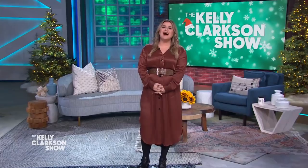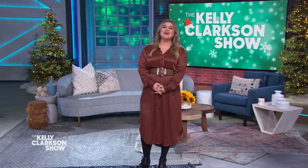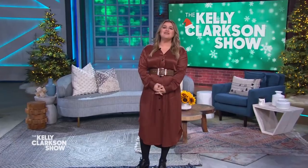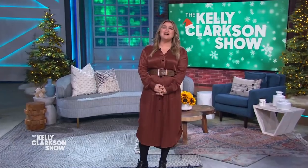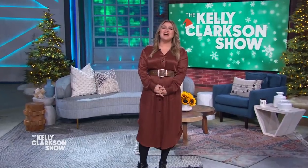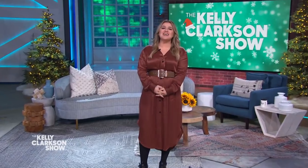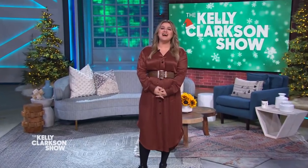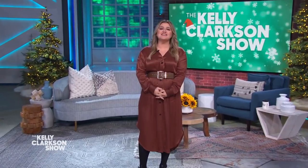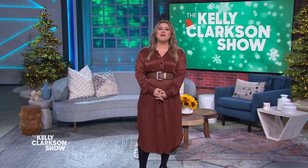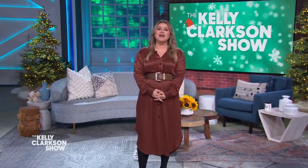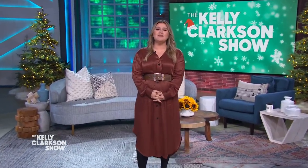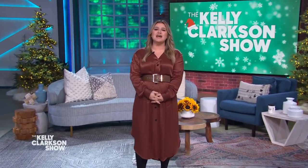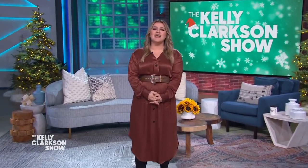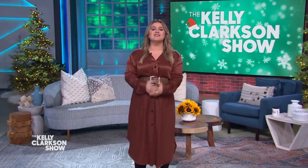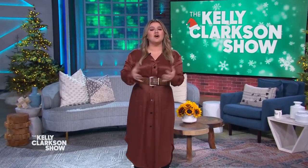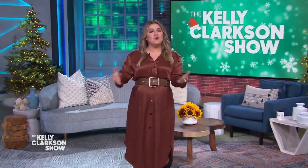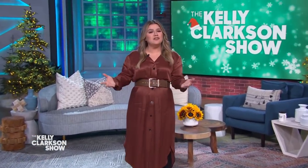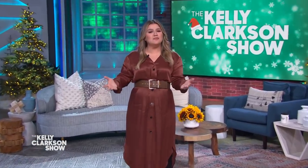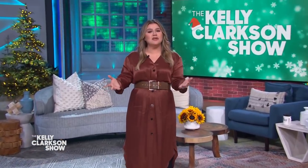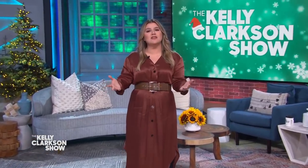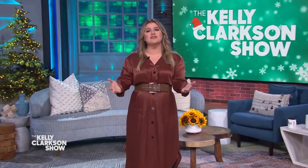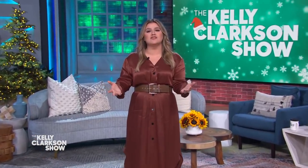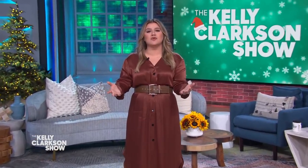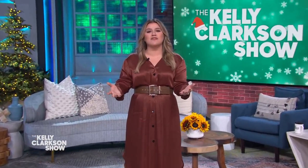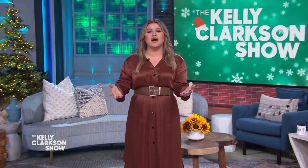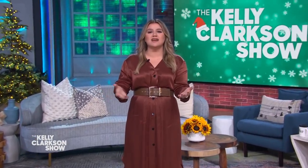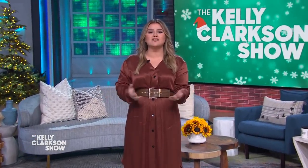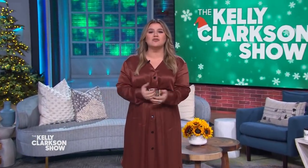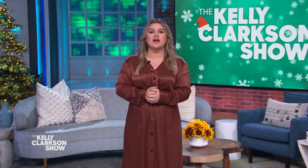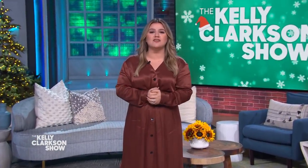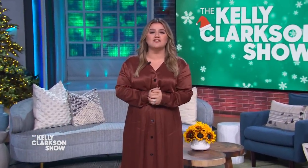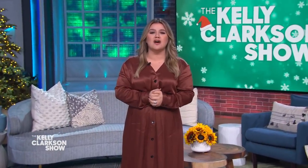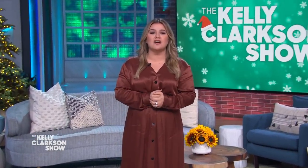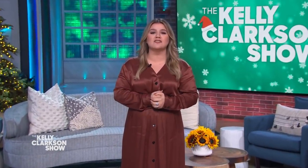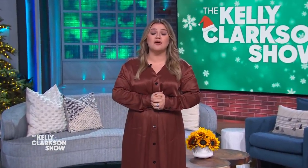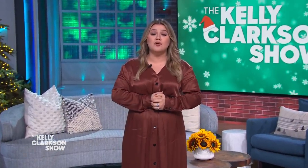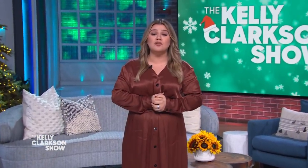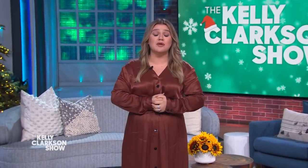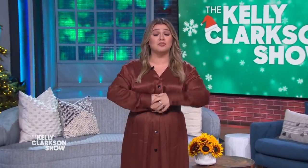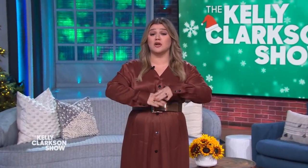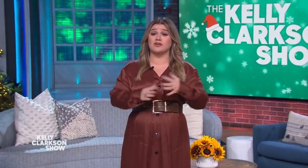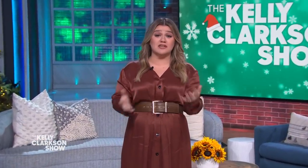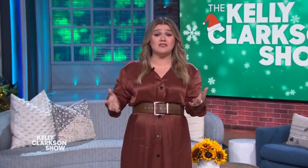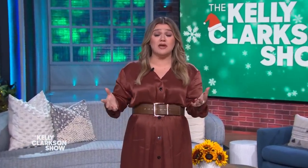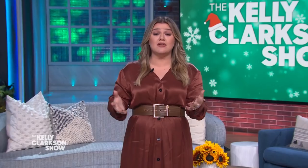Welcome back, y'all. Spider-Man has always been the story of a high school underdog. Someone who people underestimate,